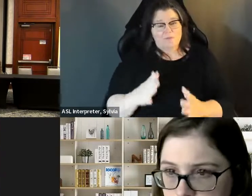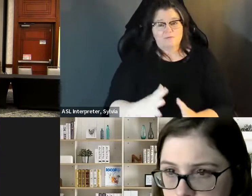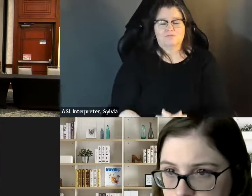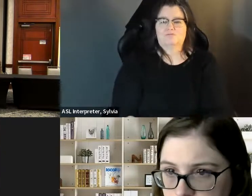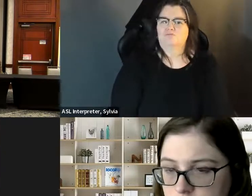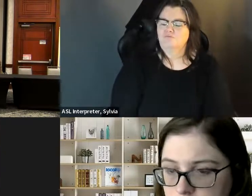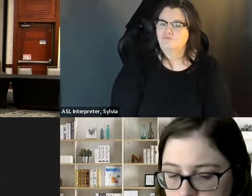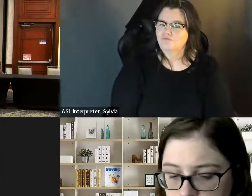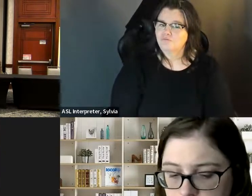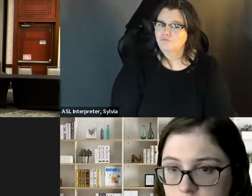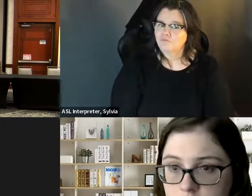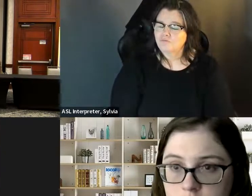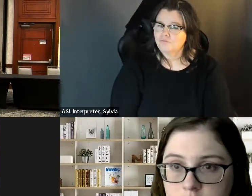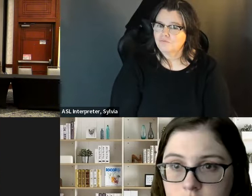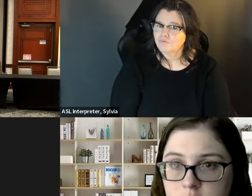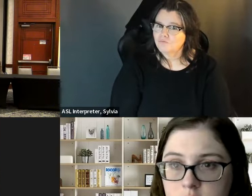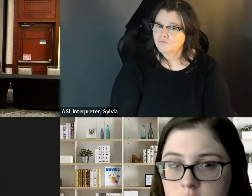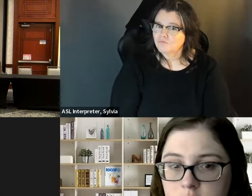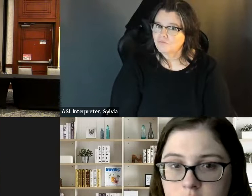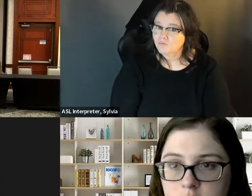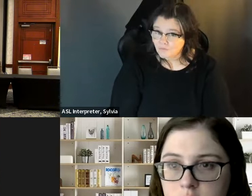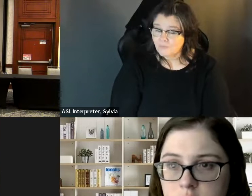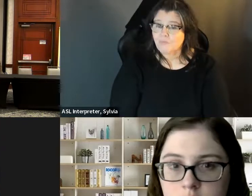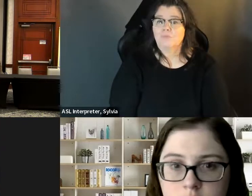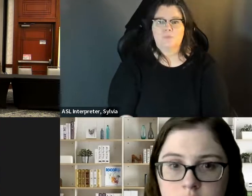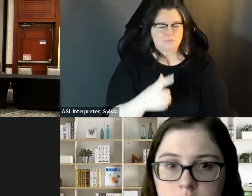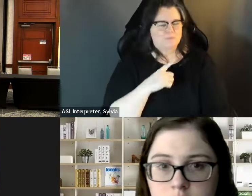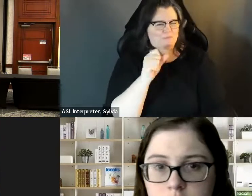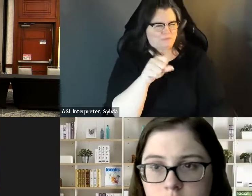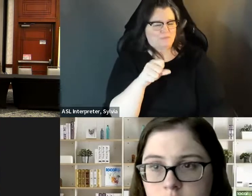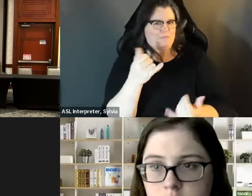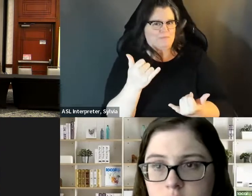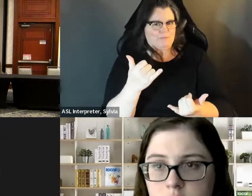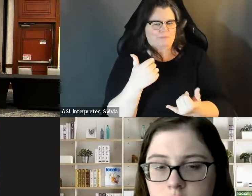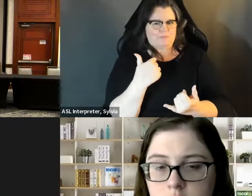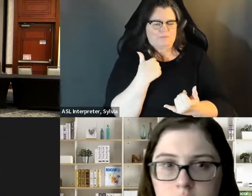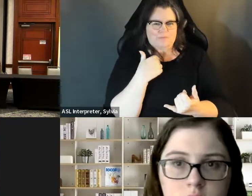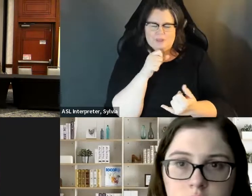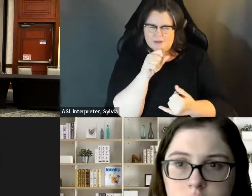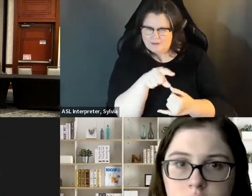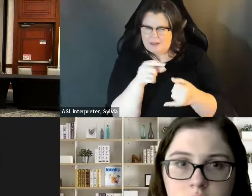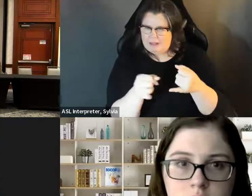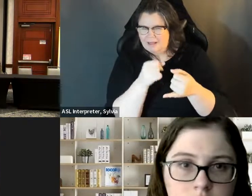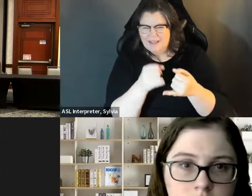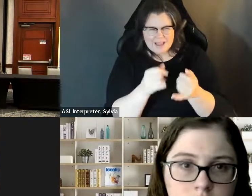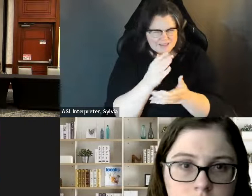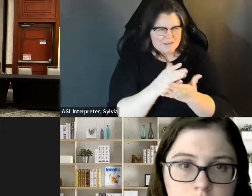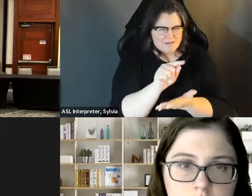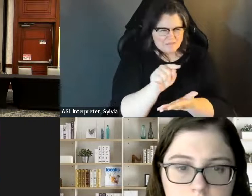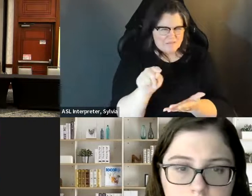here. you're able to validate their concerns and/or feelings.